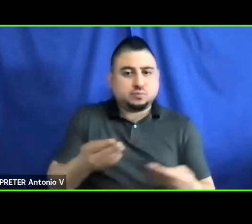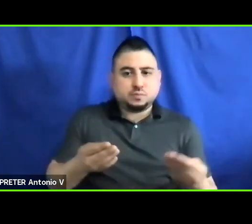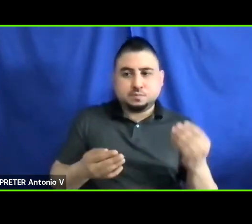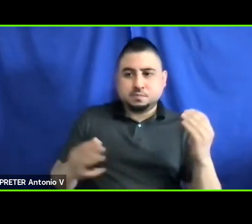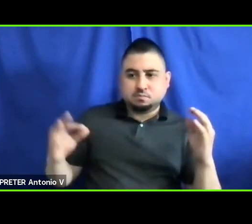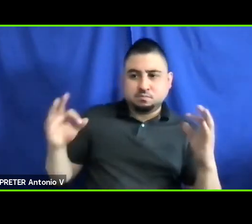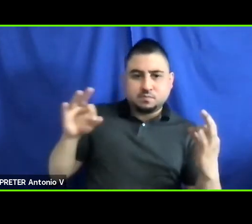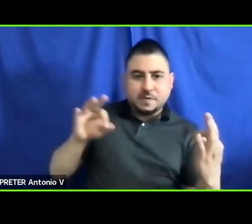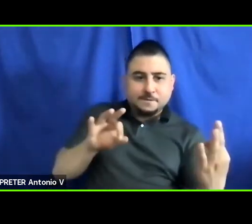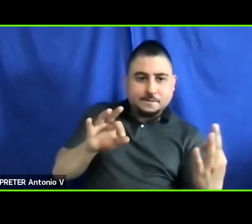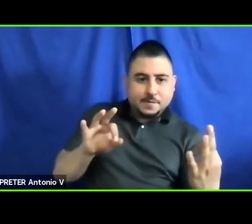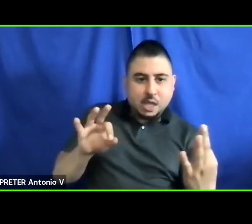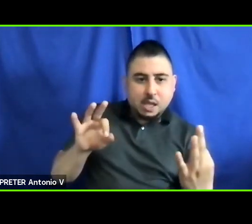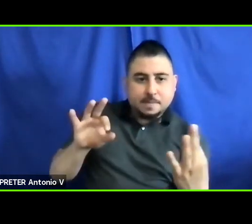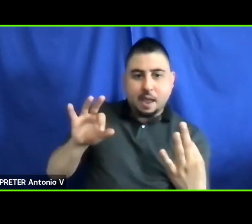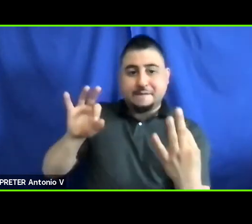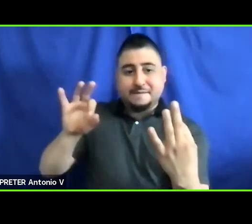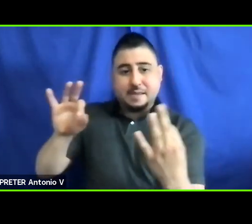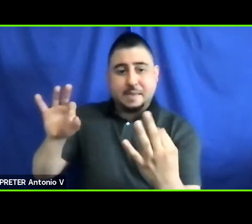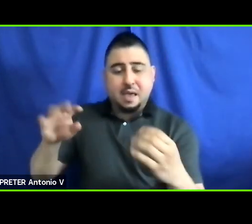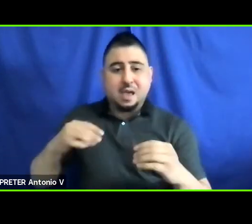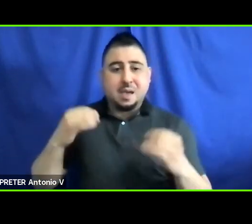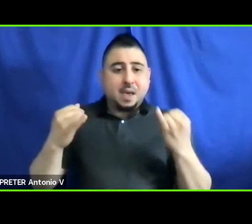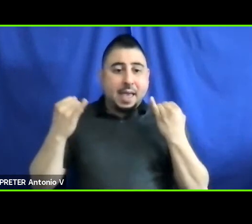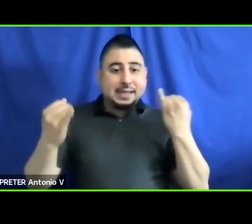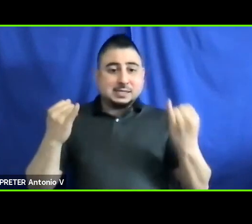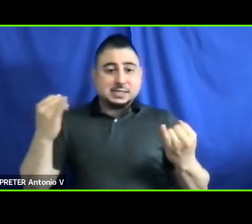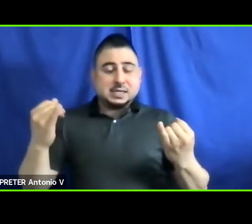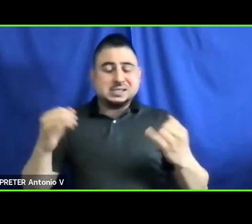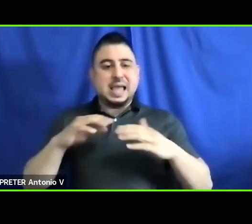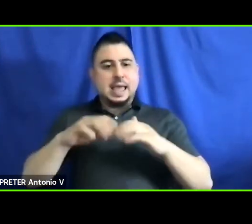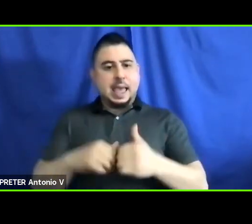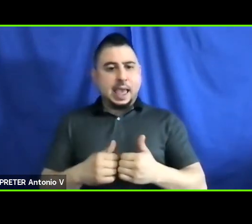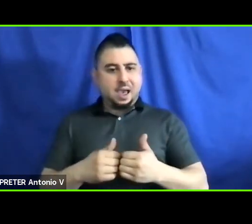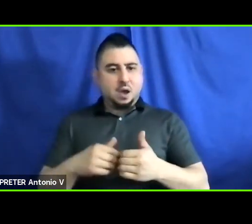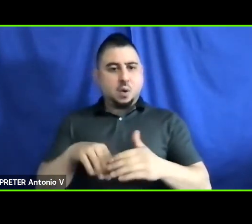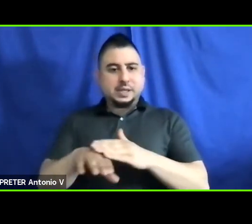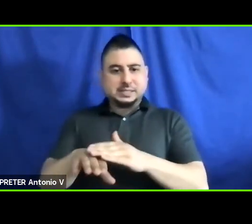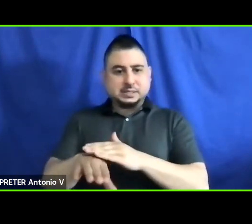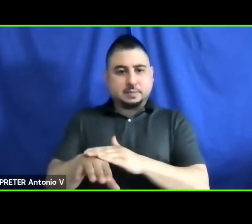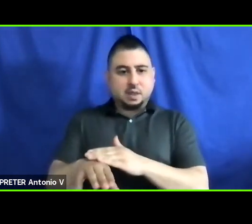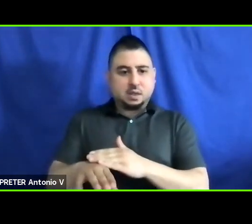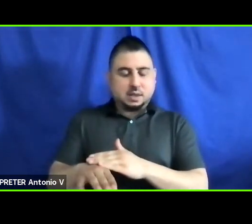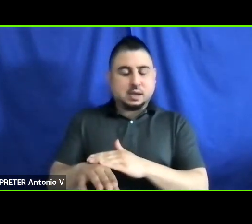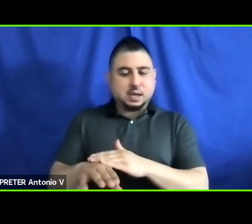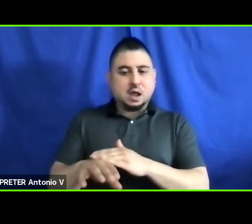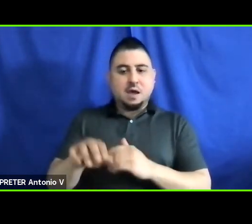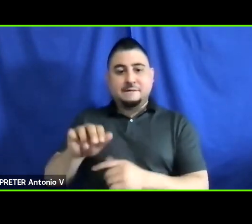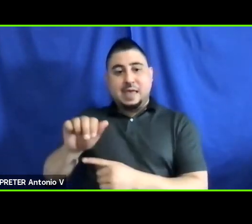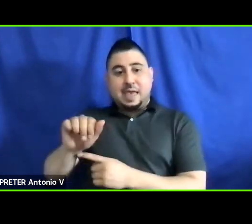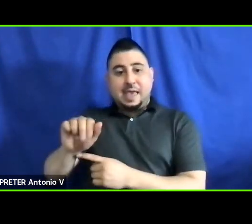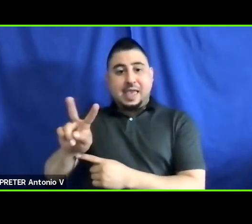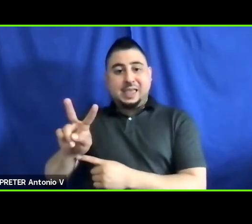happening about how accessibility of autonomous vehicle can have a great impact for people